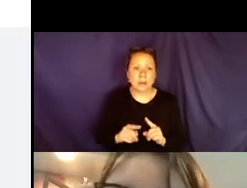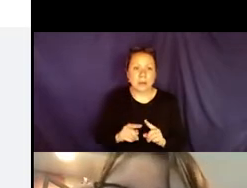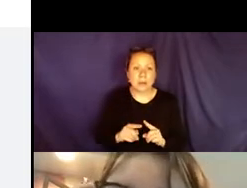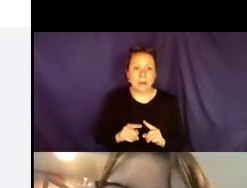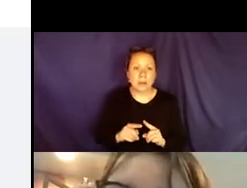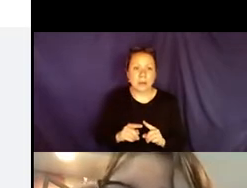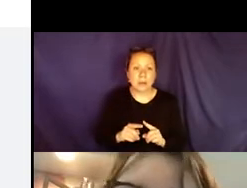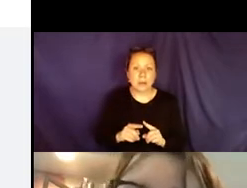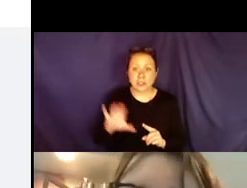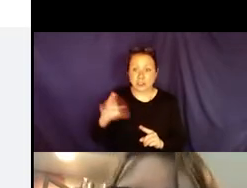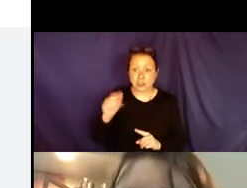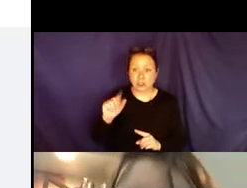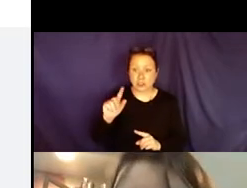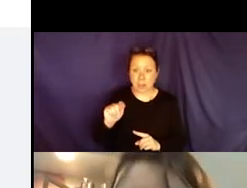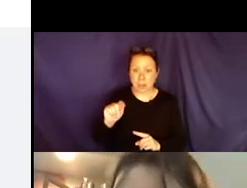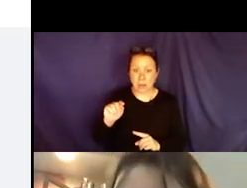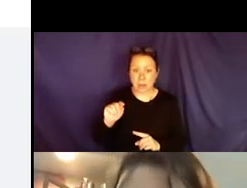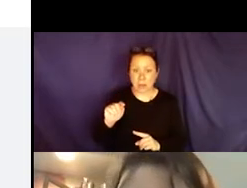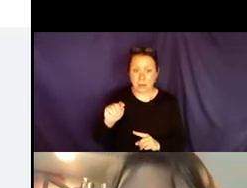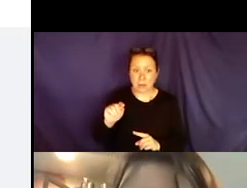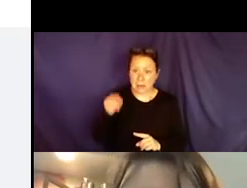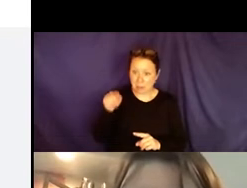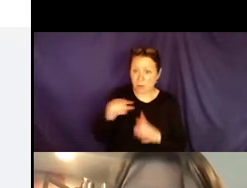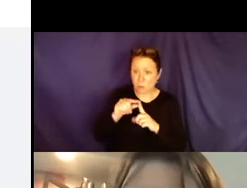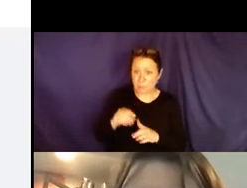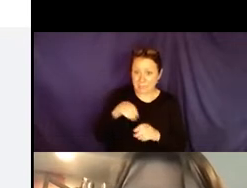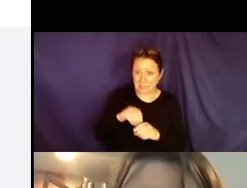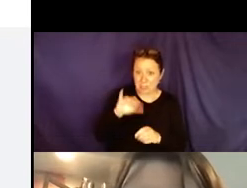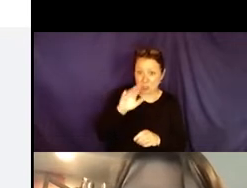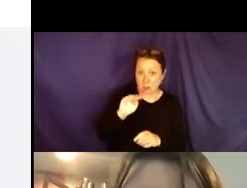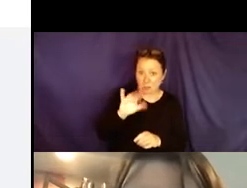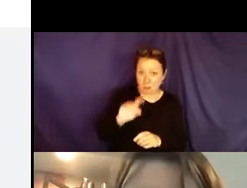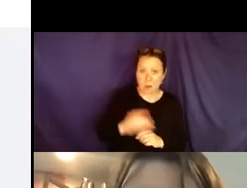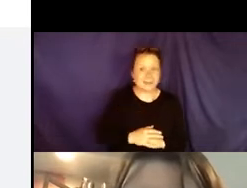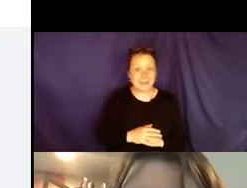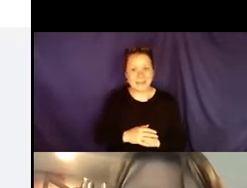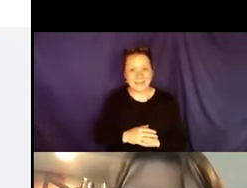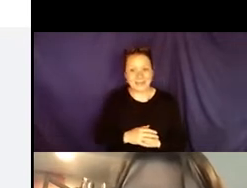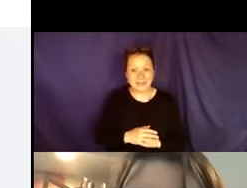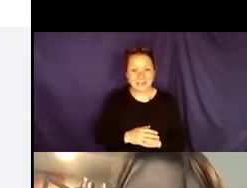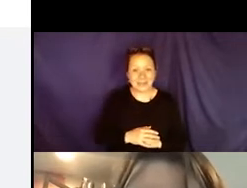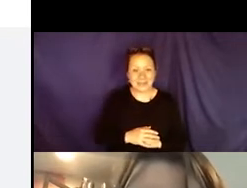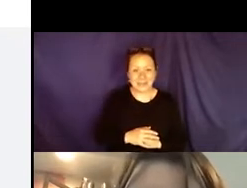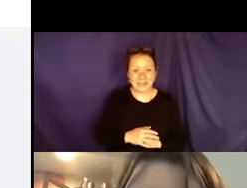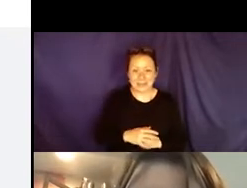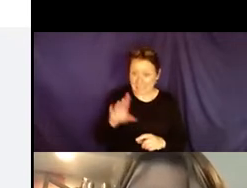soon. I was wondering -- you put this. This was